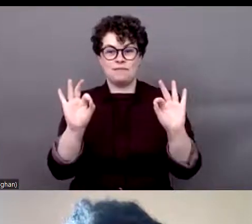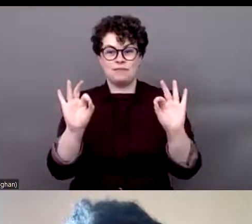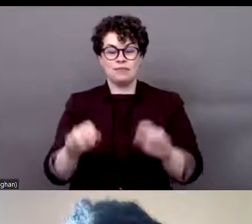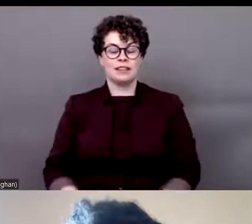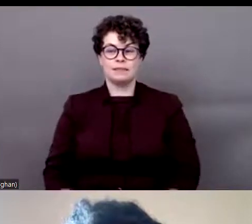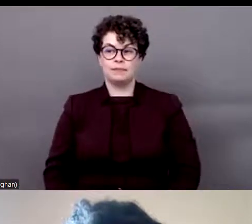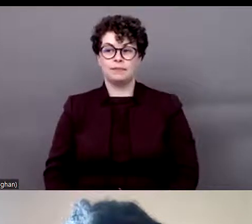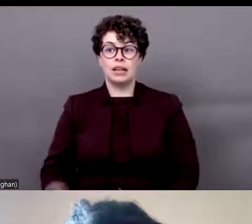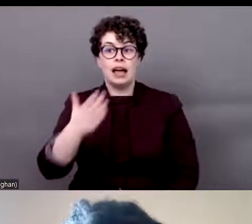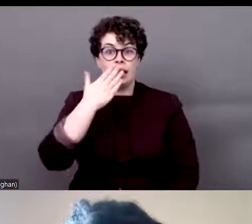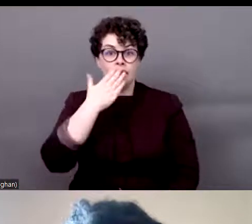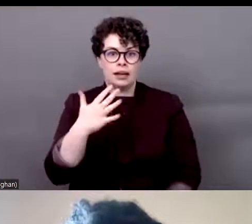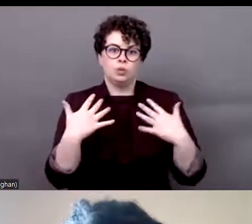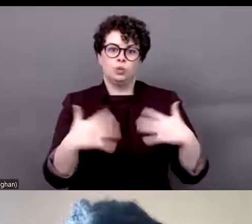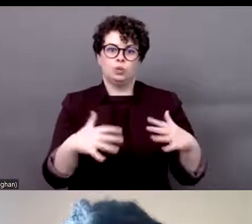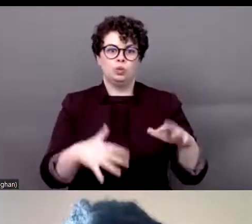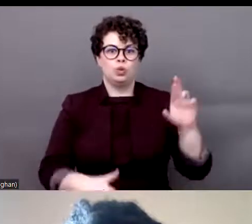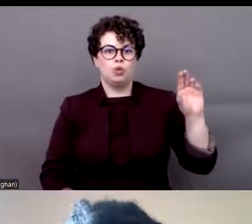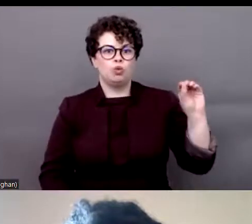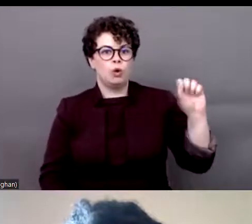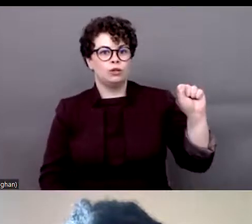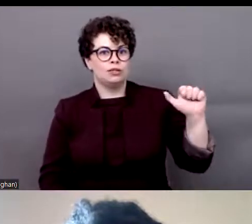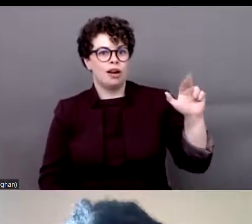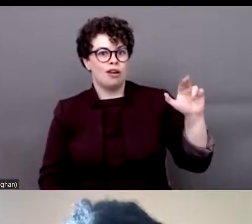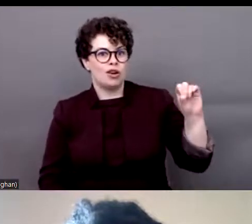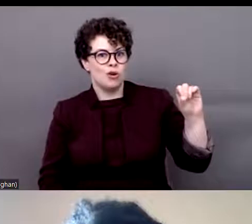Rosário and IDA colleagues for helping to organize the event as well